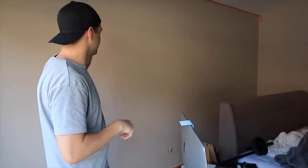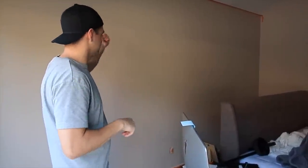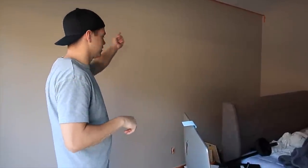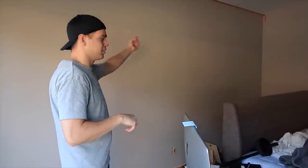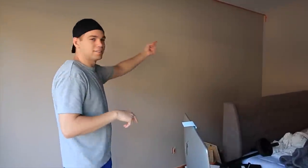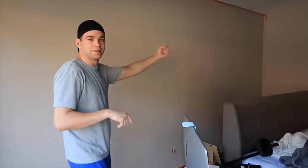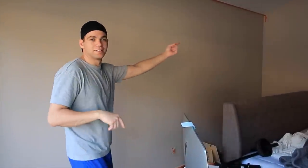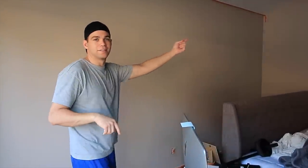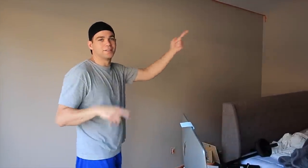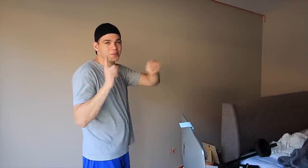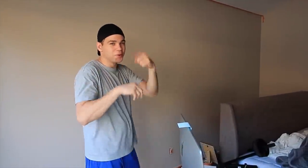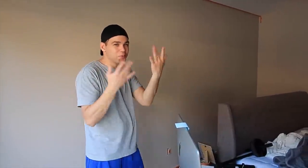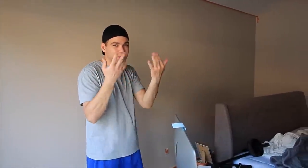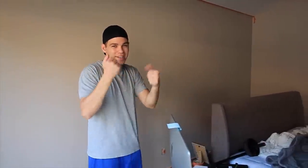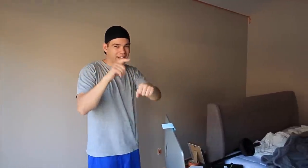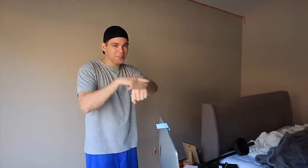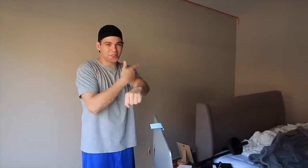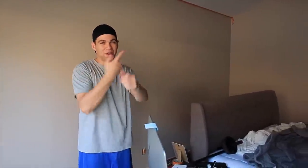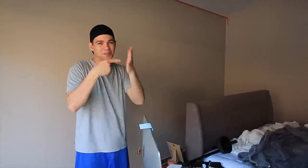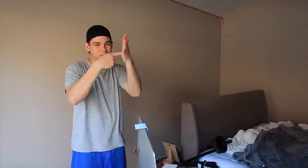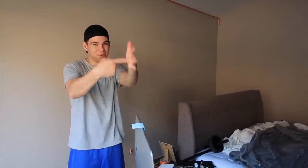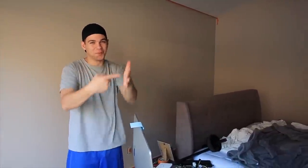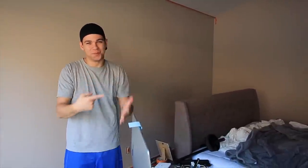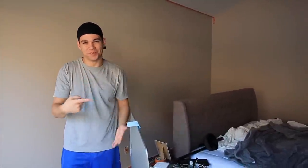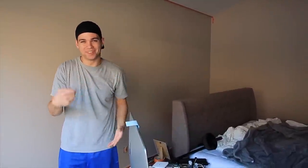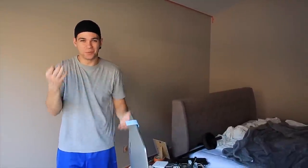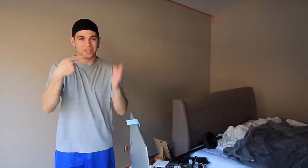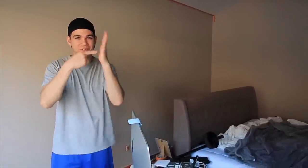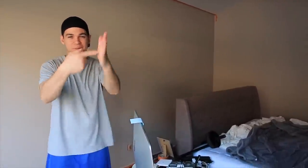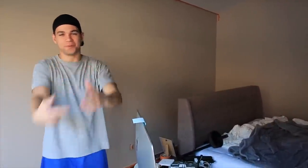I finished up here I couldn't wait any longer to show you guys